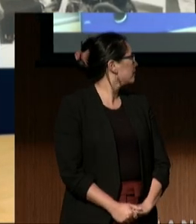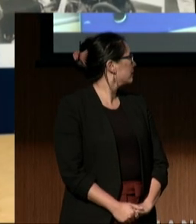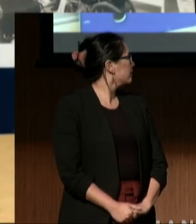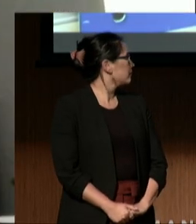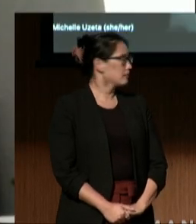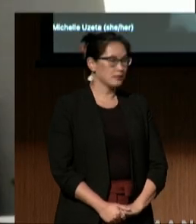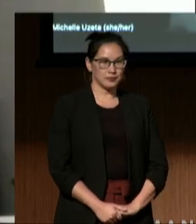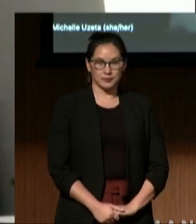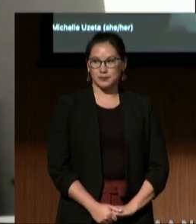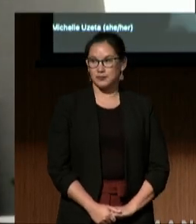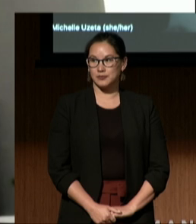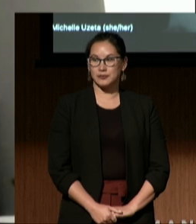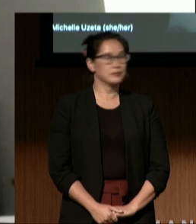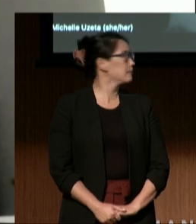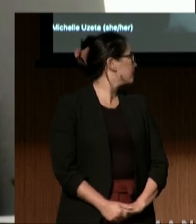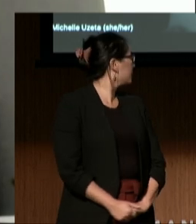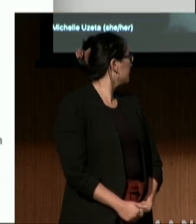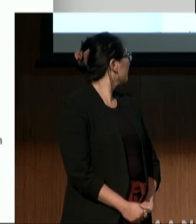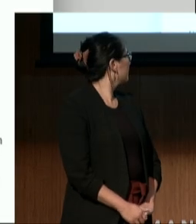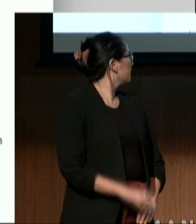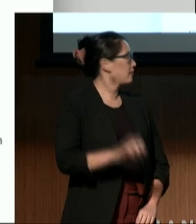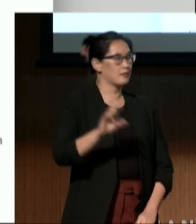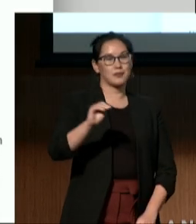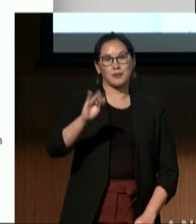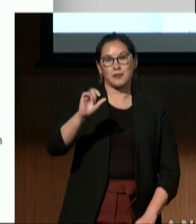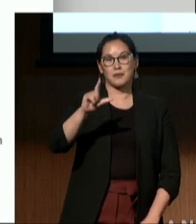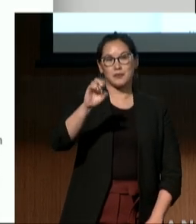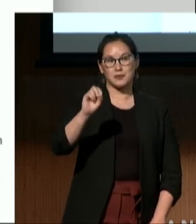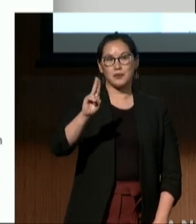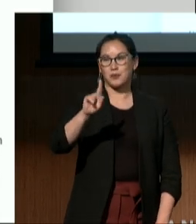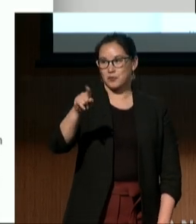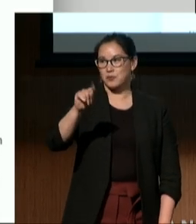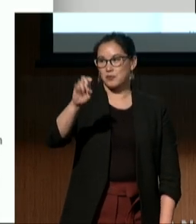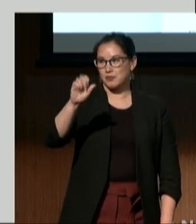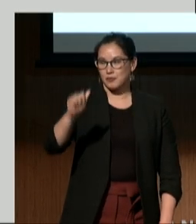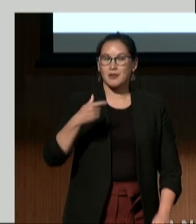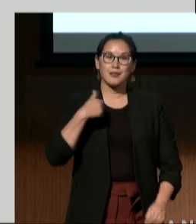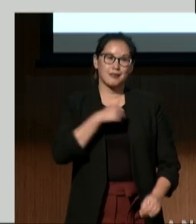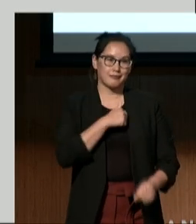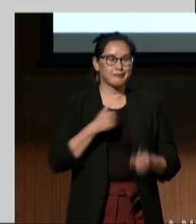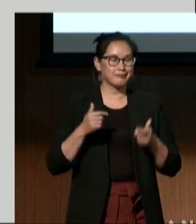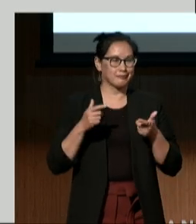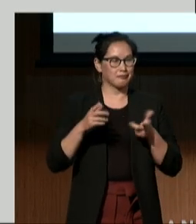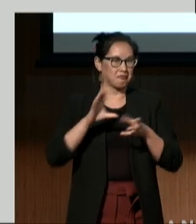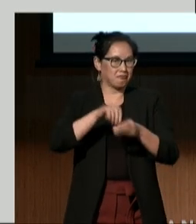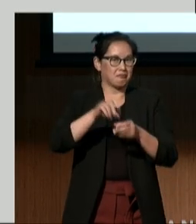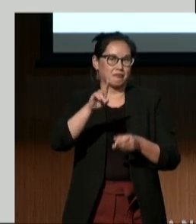I'm Michelle Uzeta, Senior Counsel at DREDF. We take on cases challenging unlawful housing discrimination